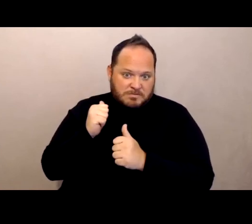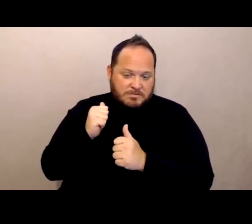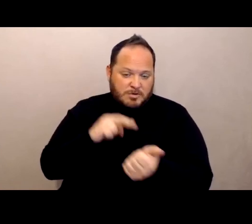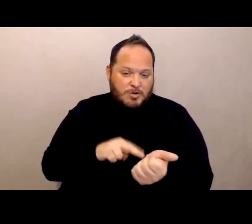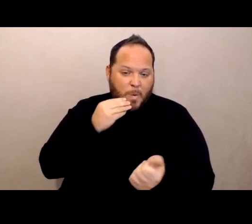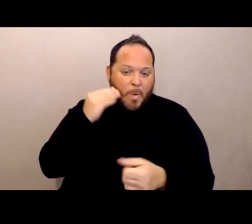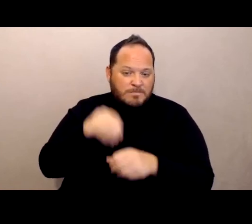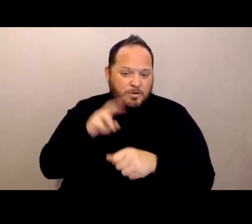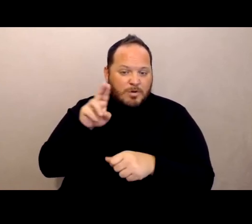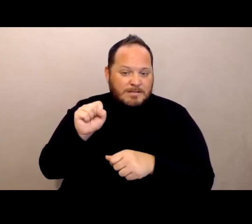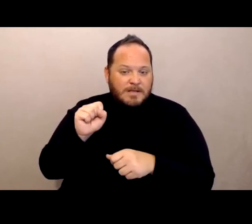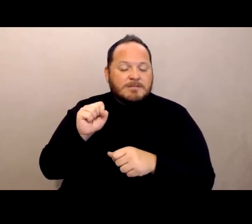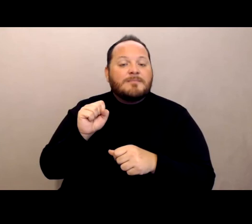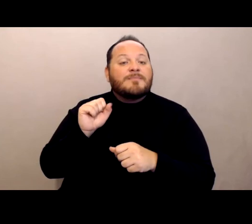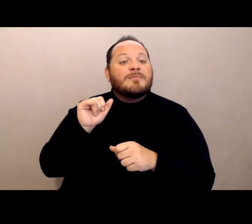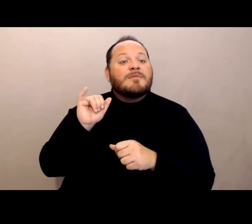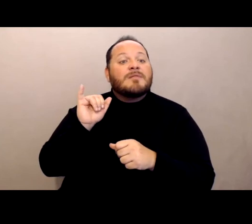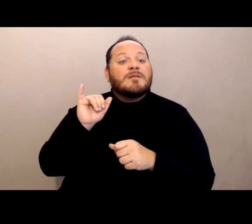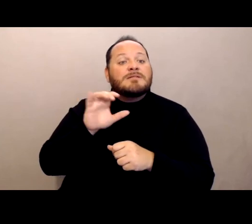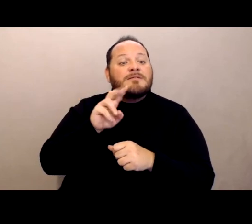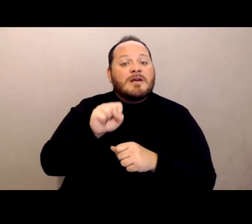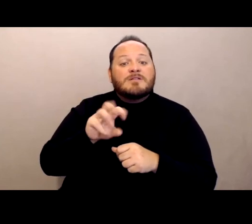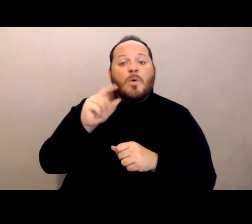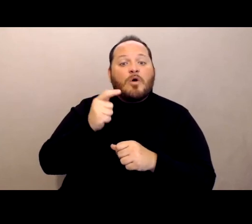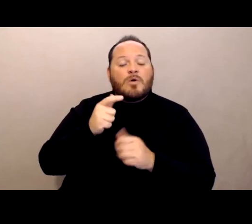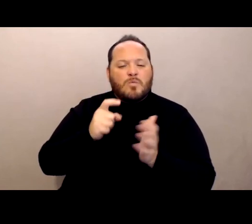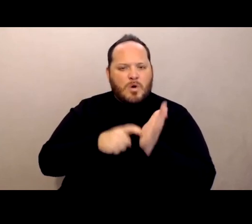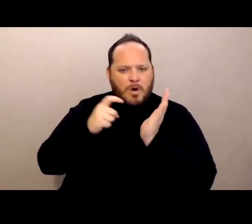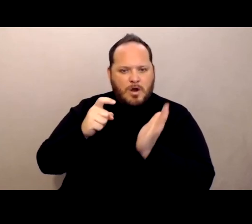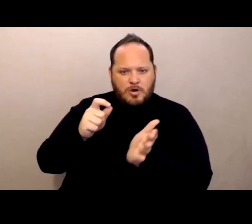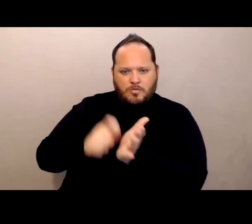were requiring written forms be signed by the person being vaccinated.